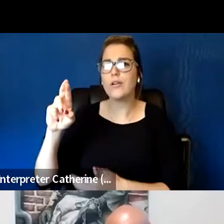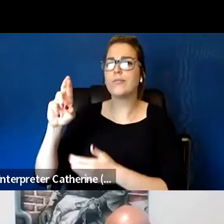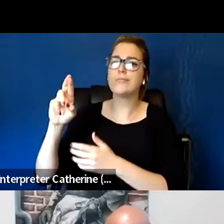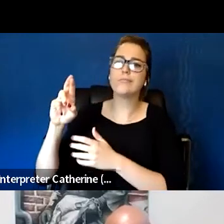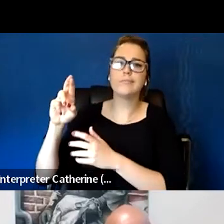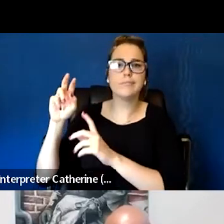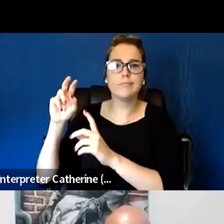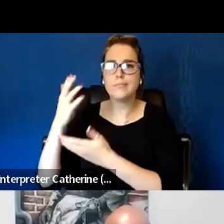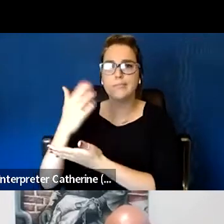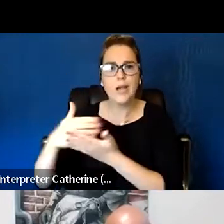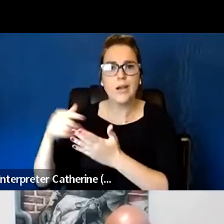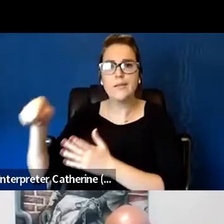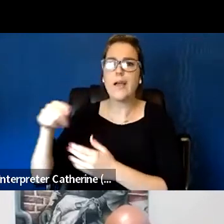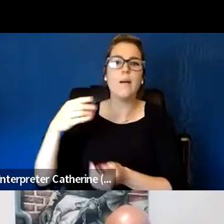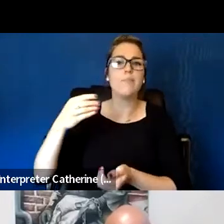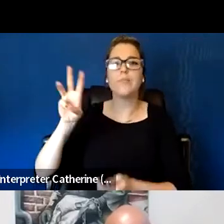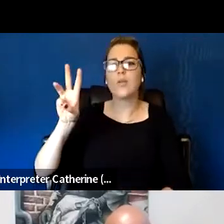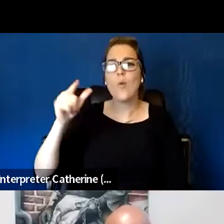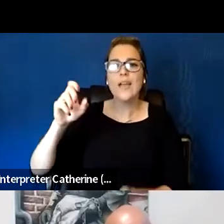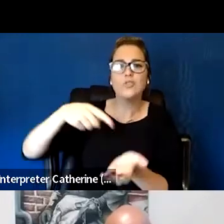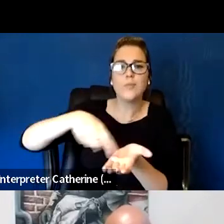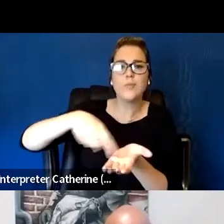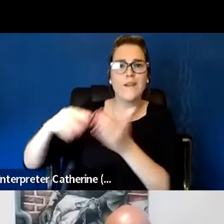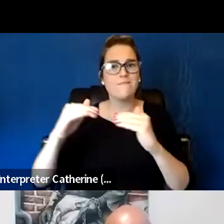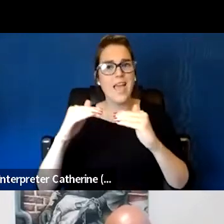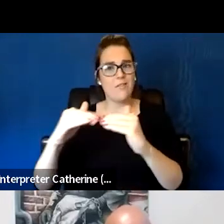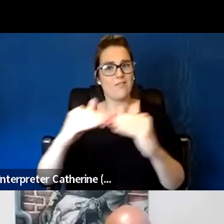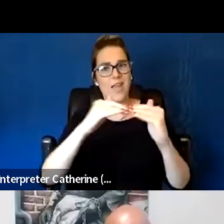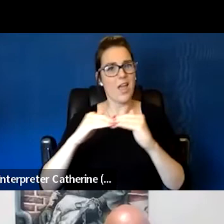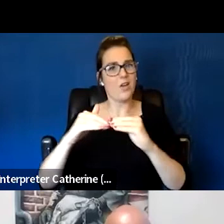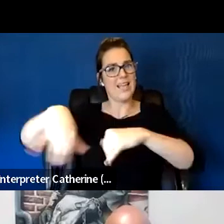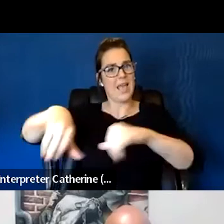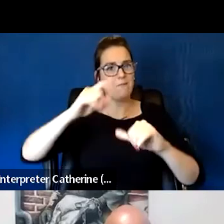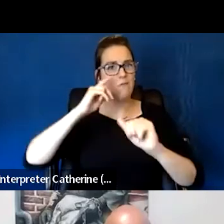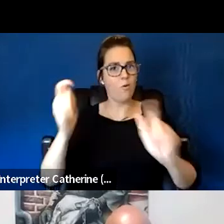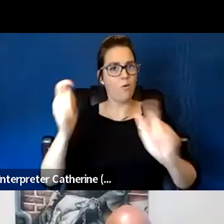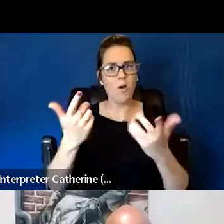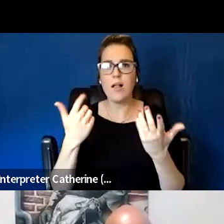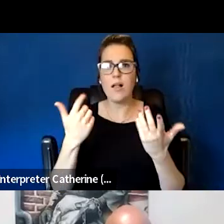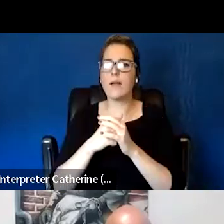and benefits and so on and so forth. And I don't think the four of us would disagree